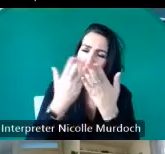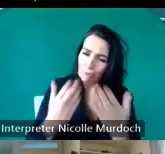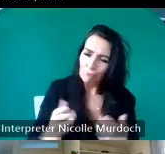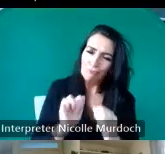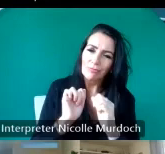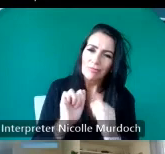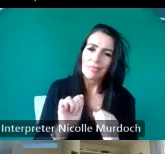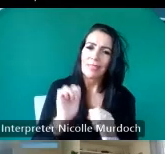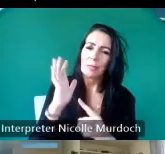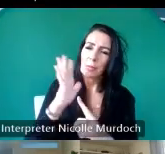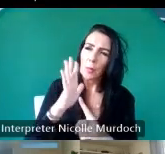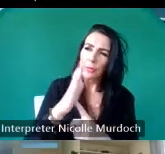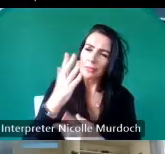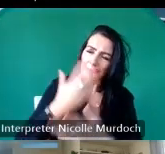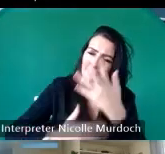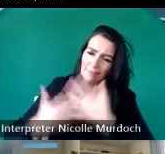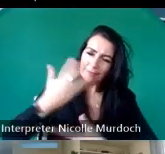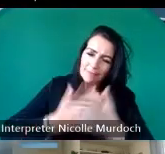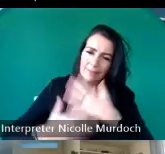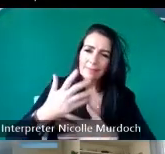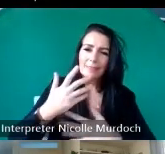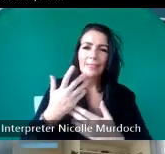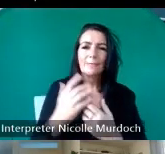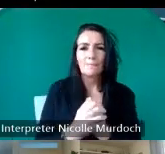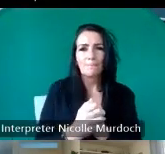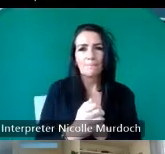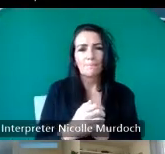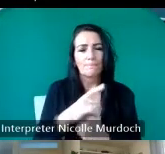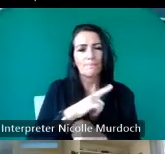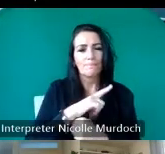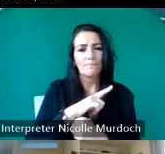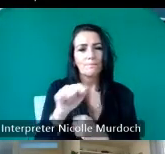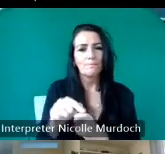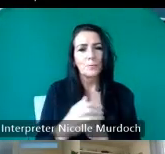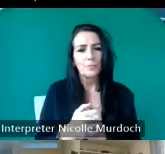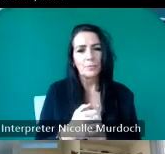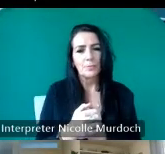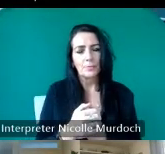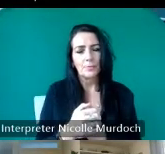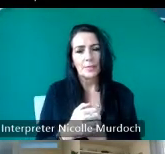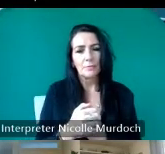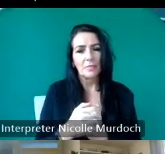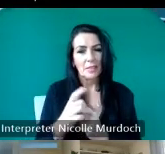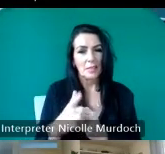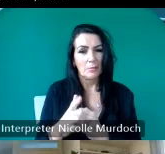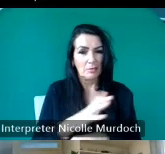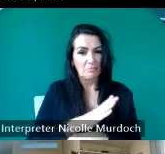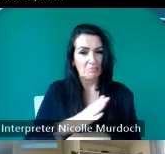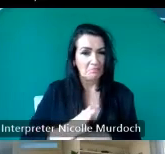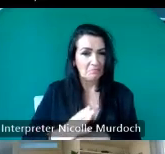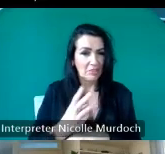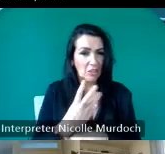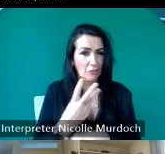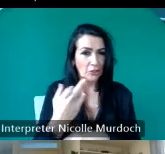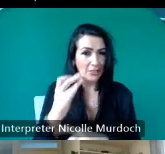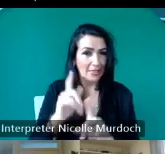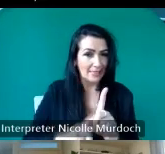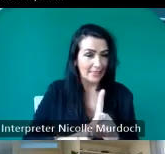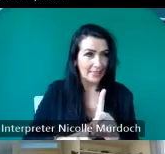in the island because you know he he did serve for 39 years only retiring in 1990 after he was sure